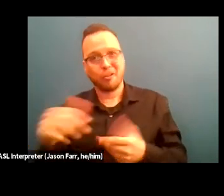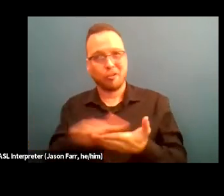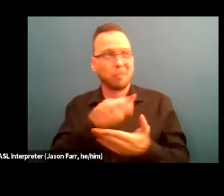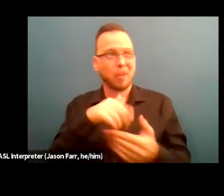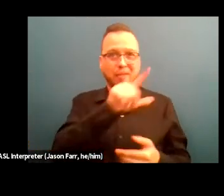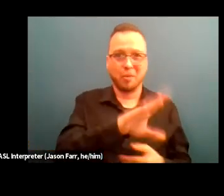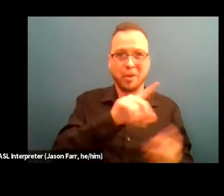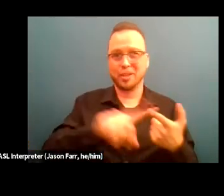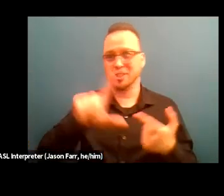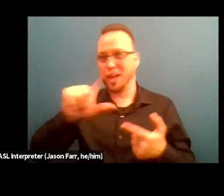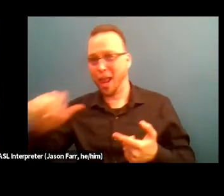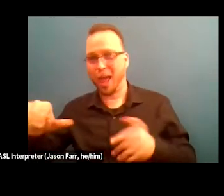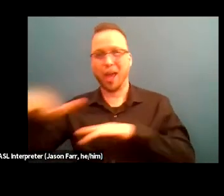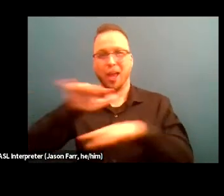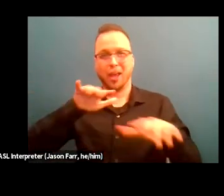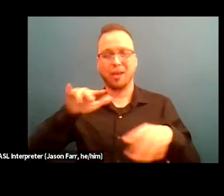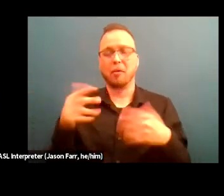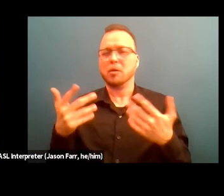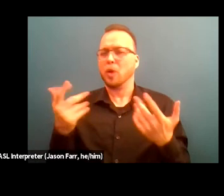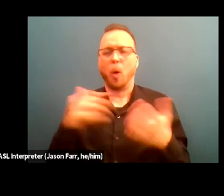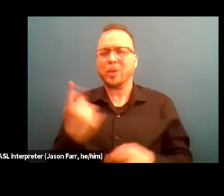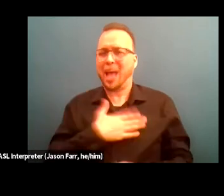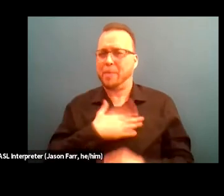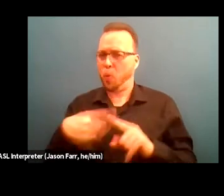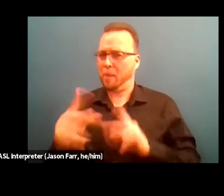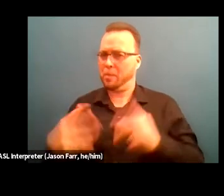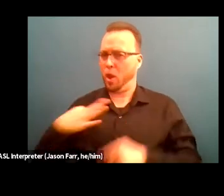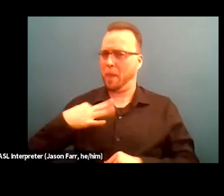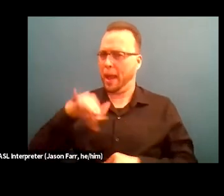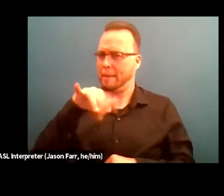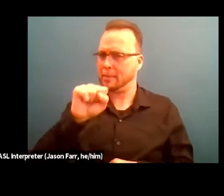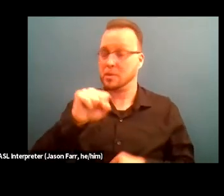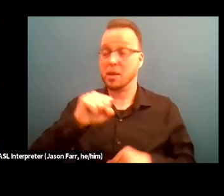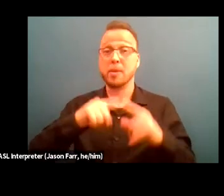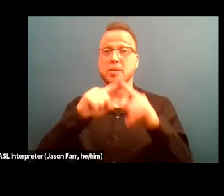and we are always really happy when folks apply. However, we also were very intentional about